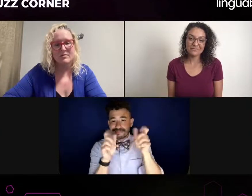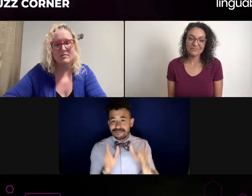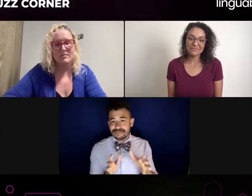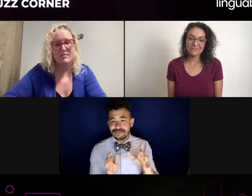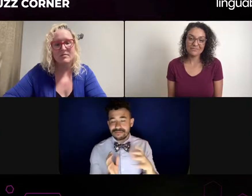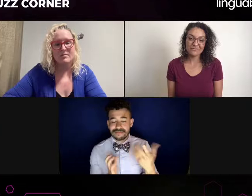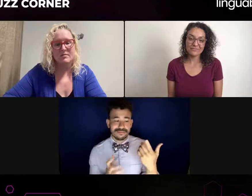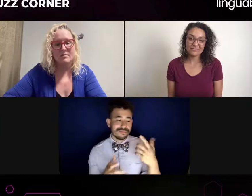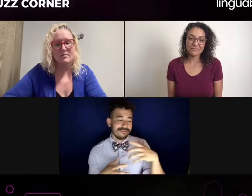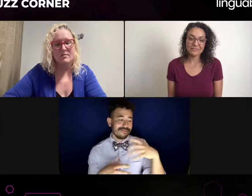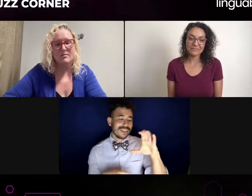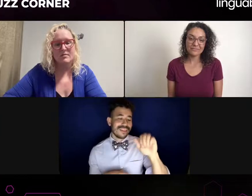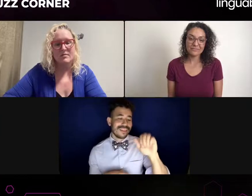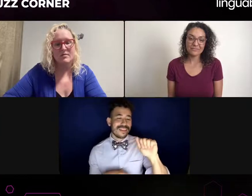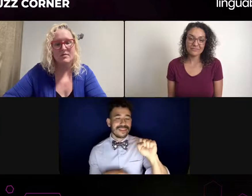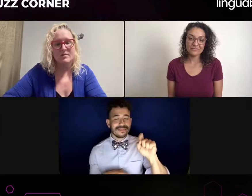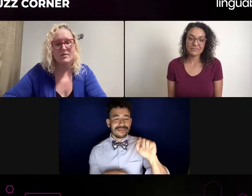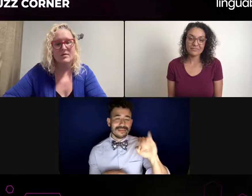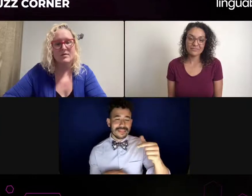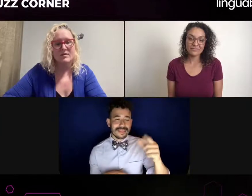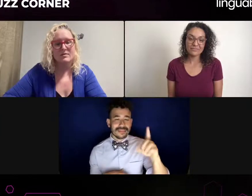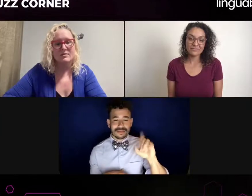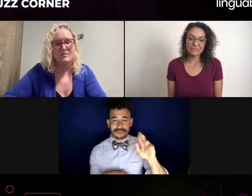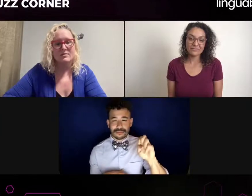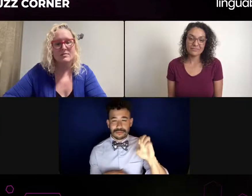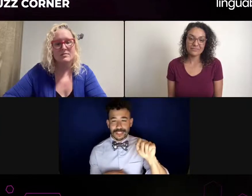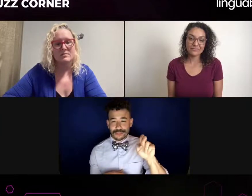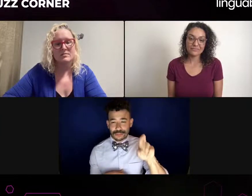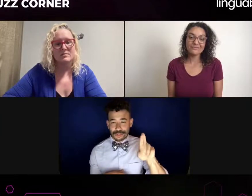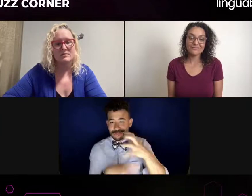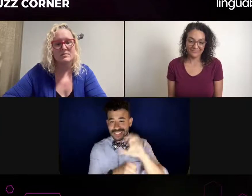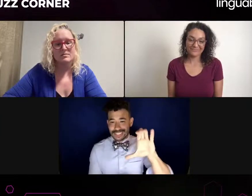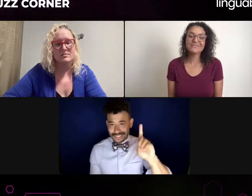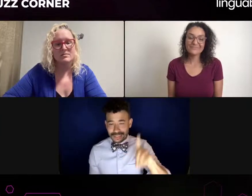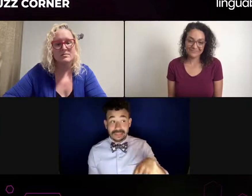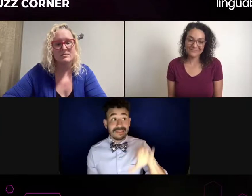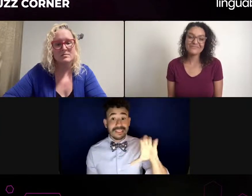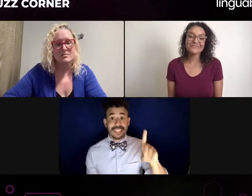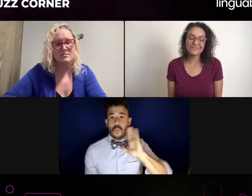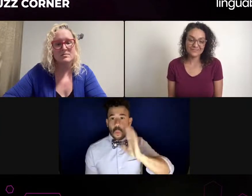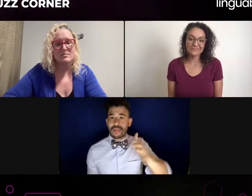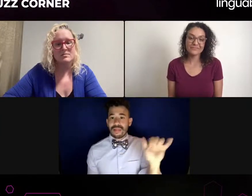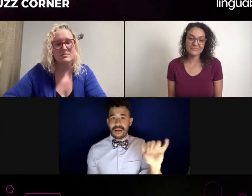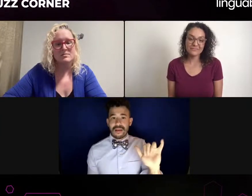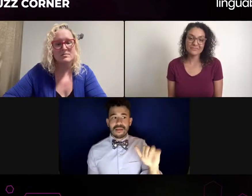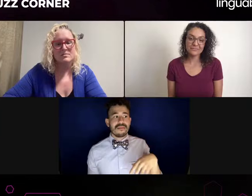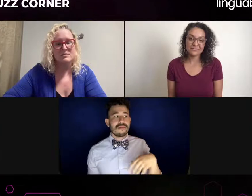But as you were saying earlier with an interpreter matching different aspects of character.